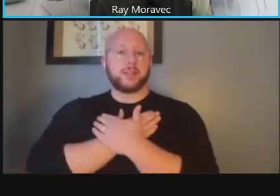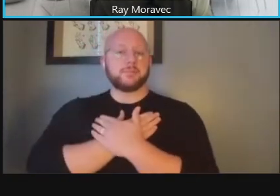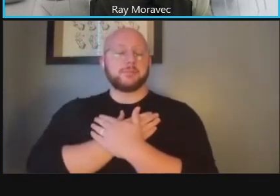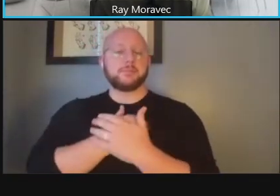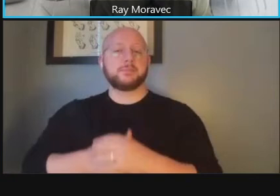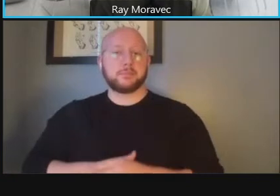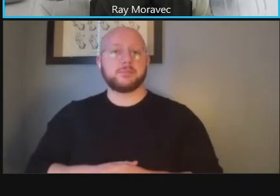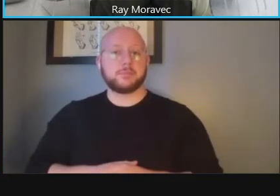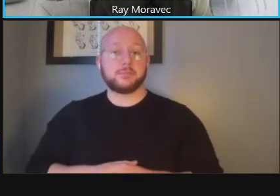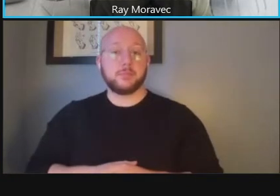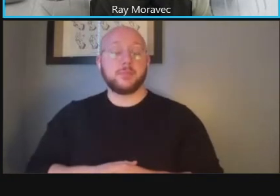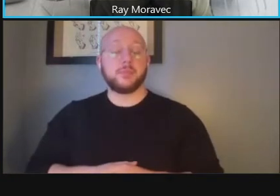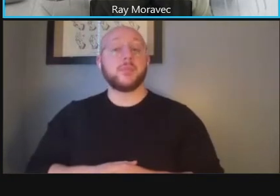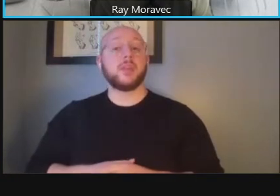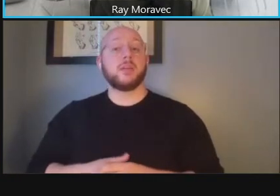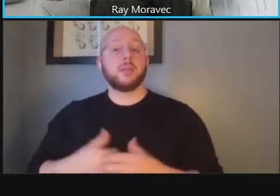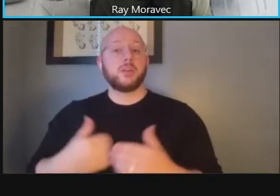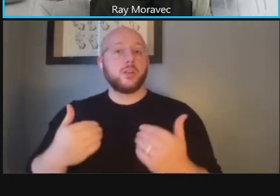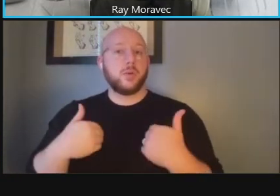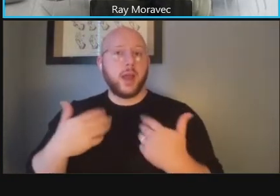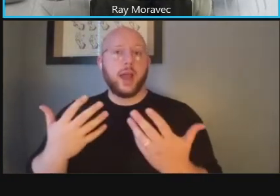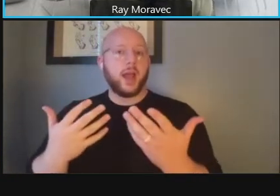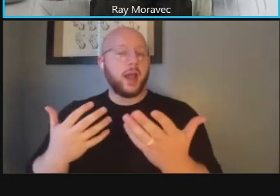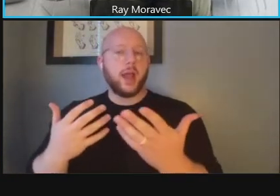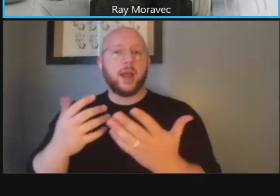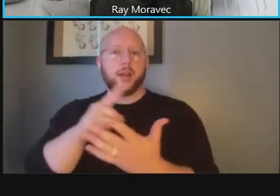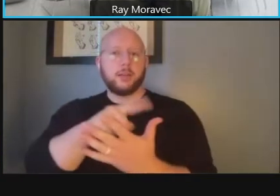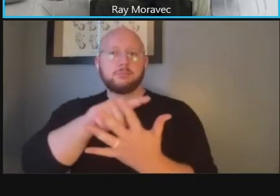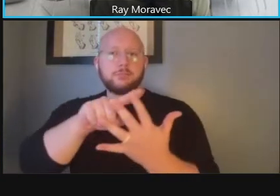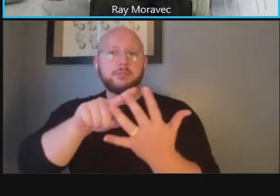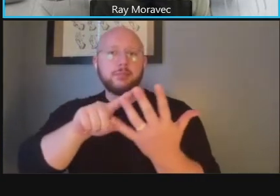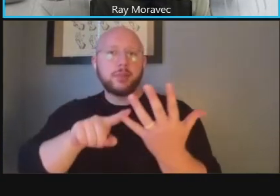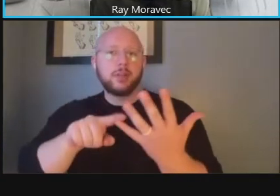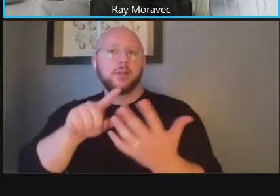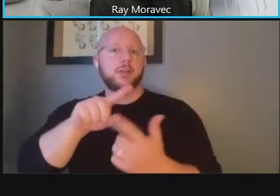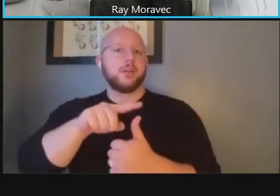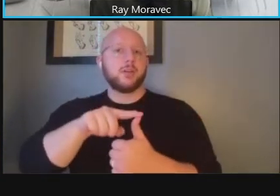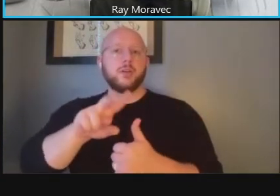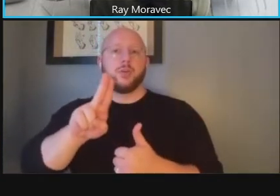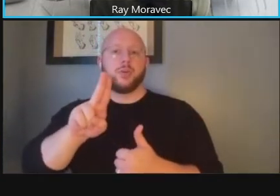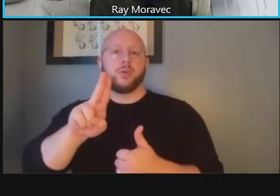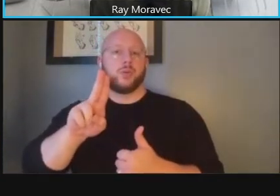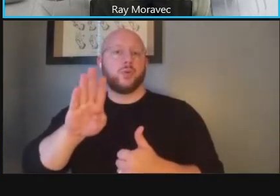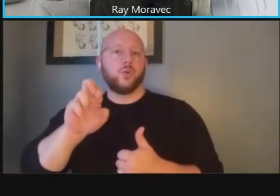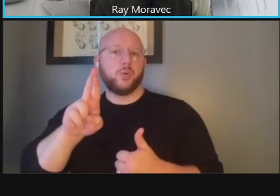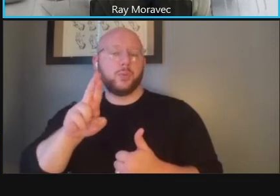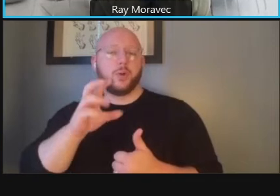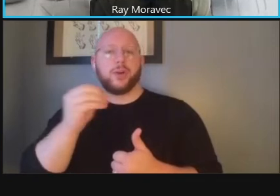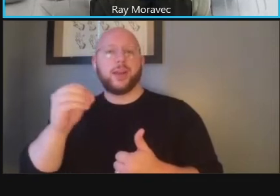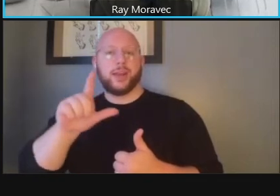you know you've got transit stopping you've got uber and lyft vehicles you've got metro access